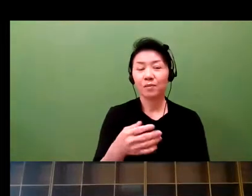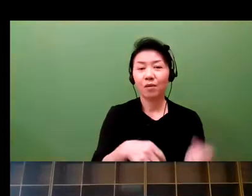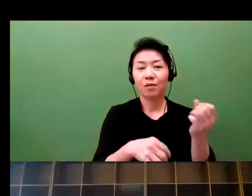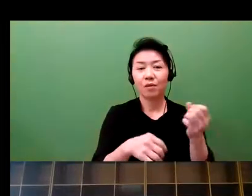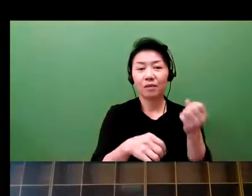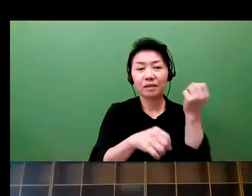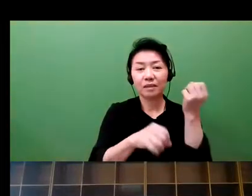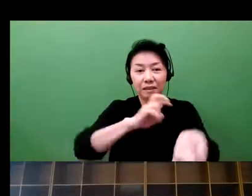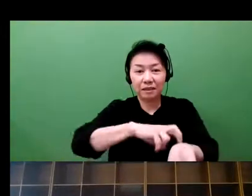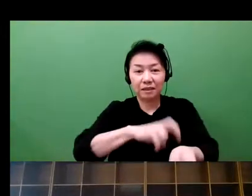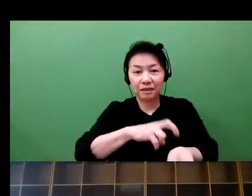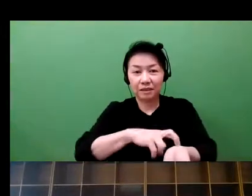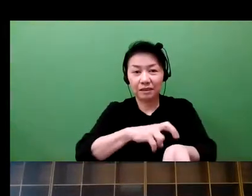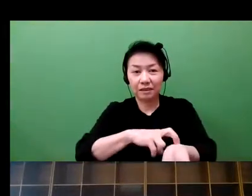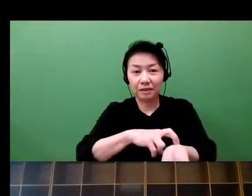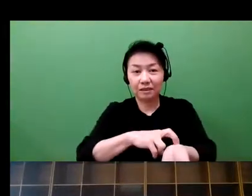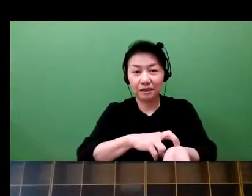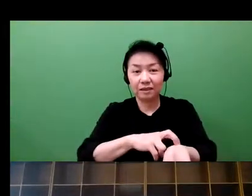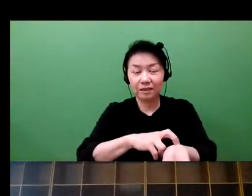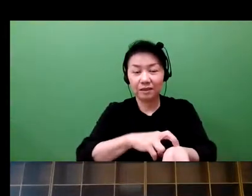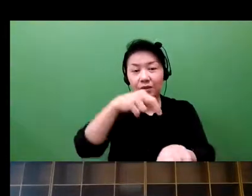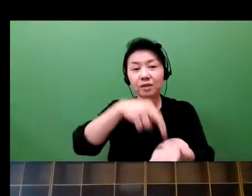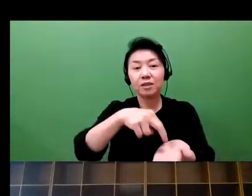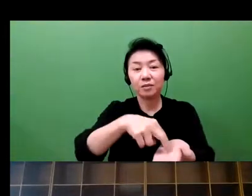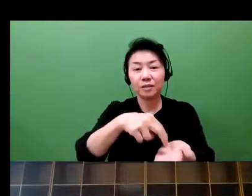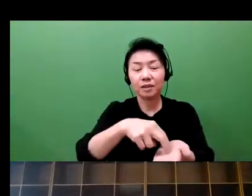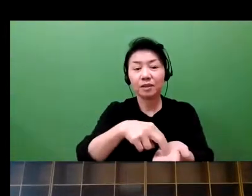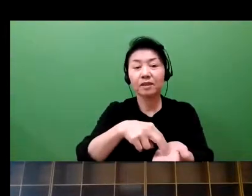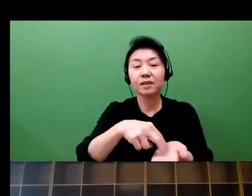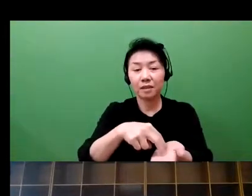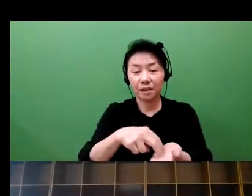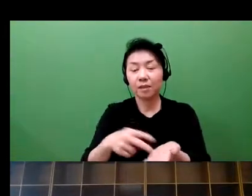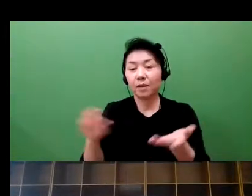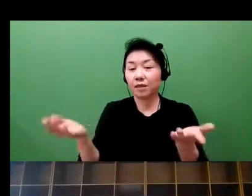I am a physician to begin with, and I'm also in business.